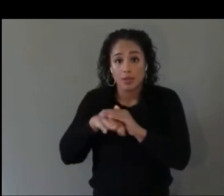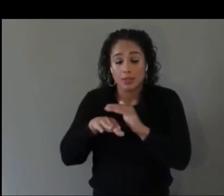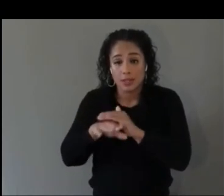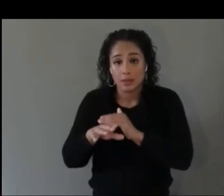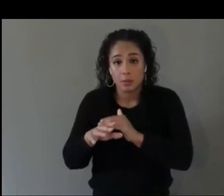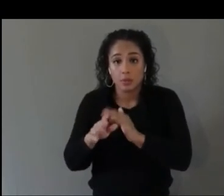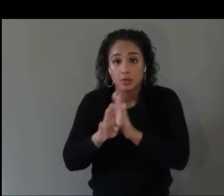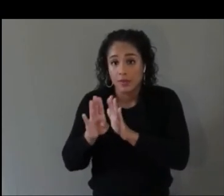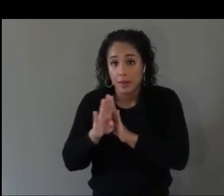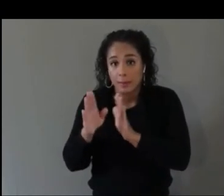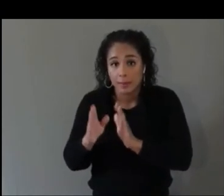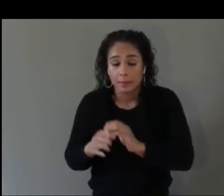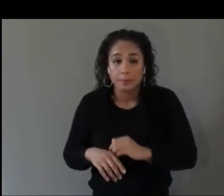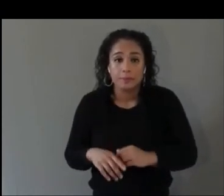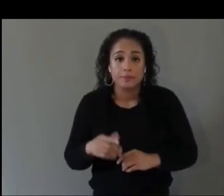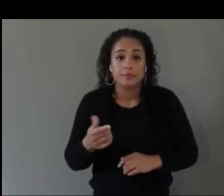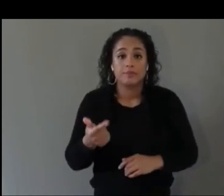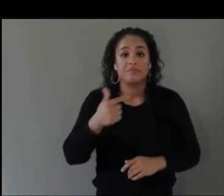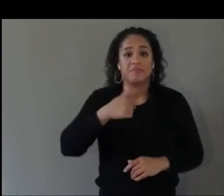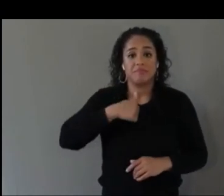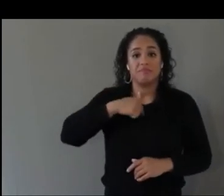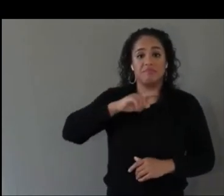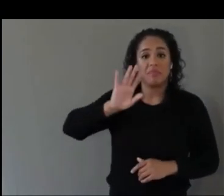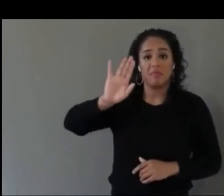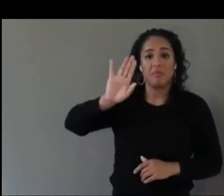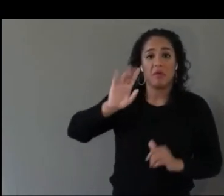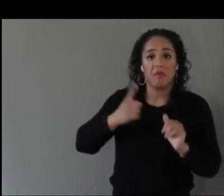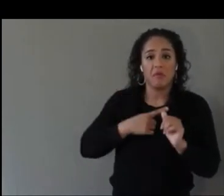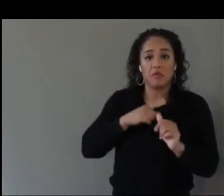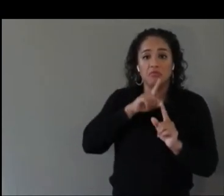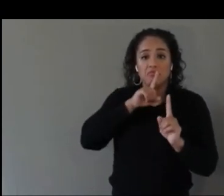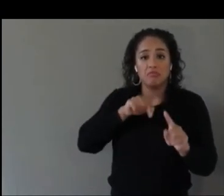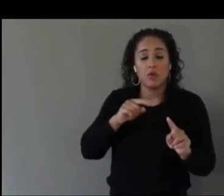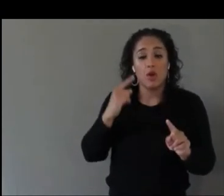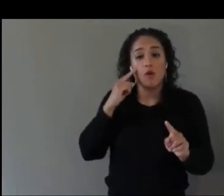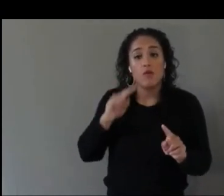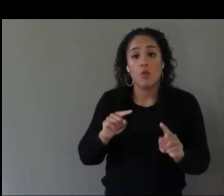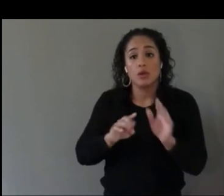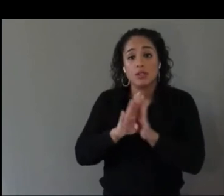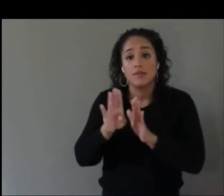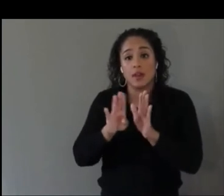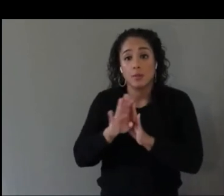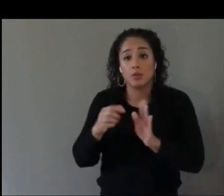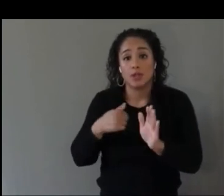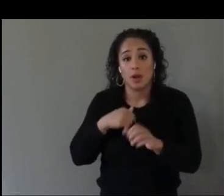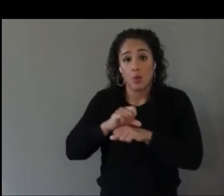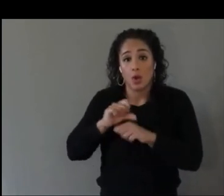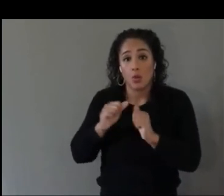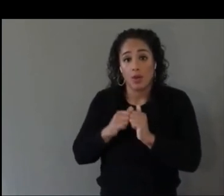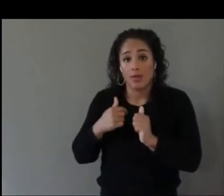For developers I work with I reference chapter six, accessibility guidelines, that was actually put together